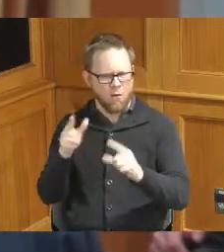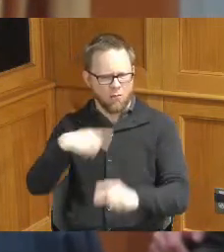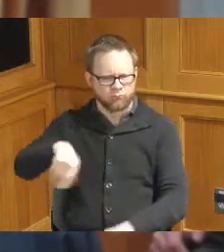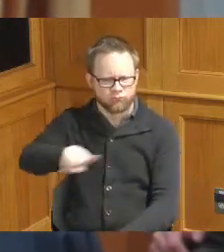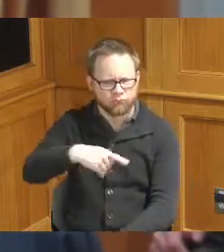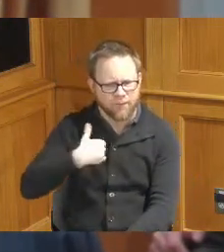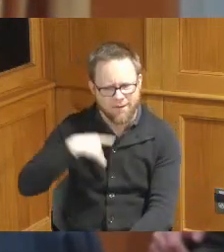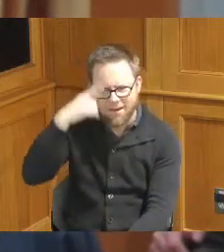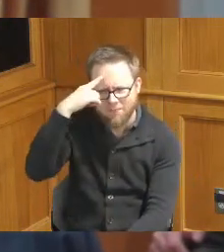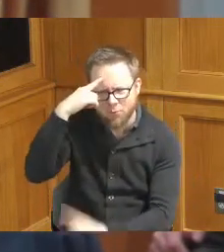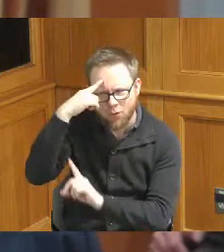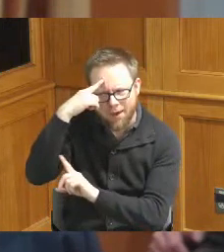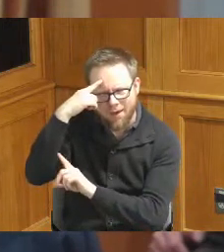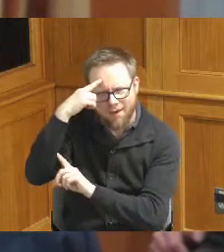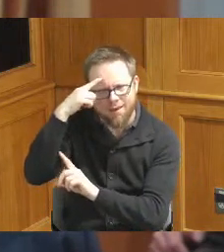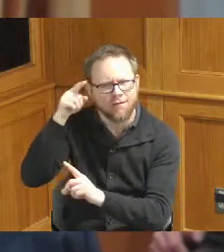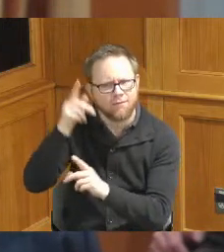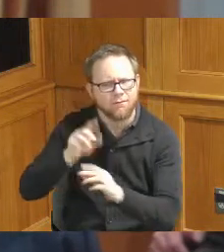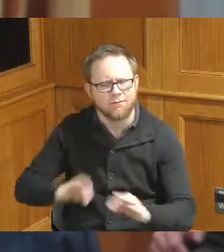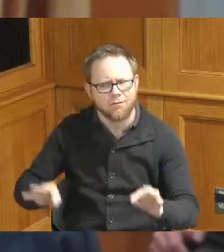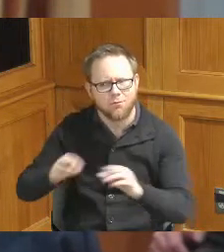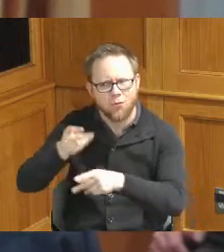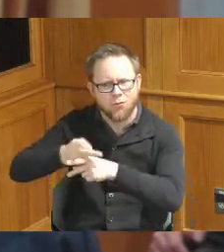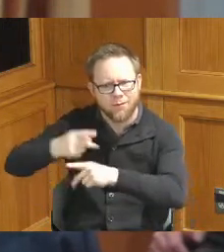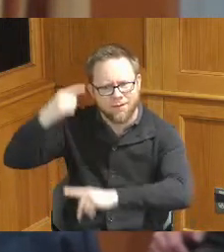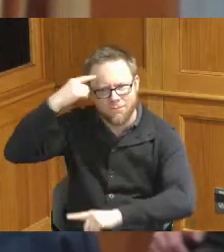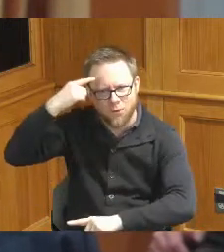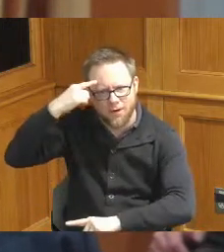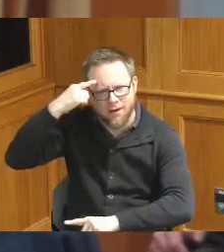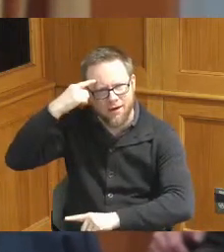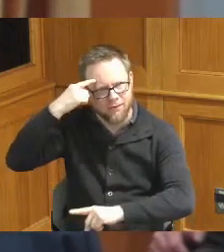that's really the message that we're trying to communicate to students across the Greater